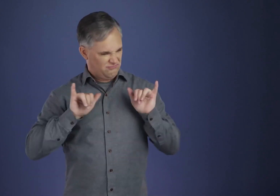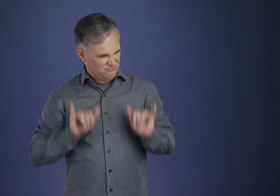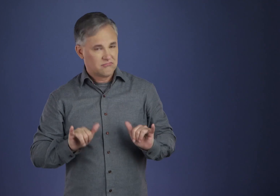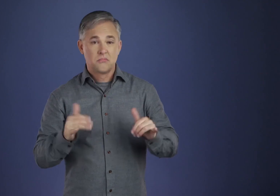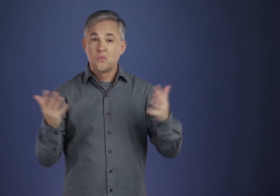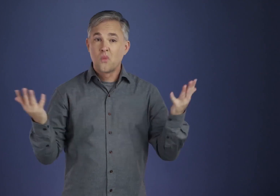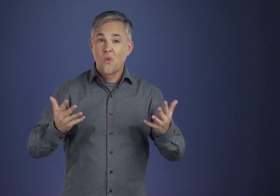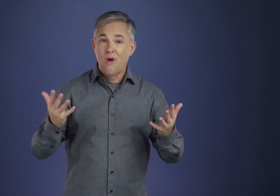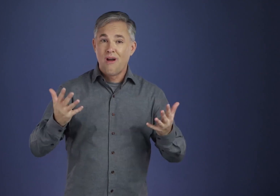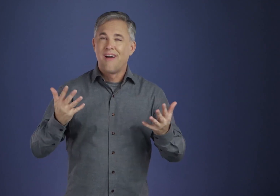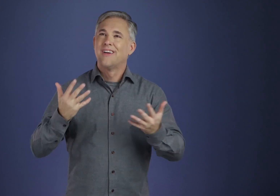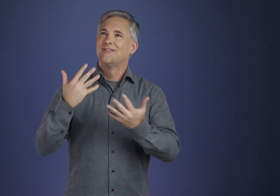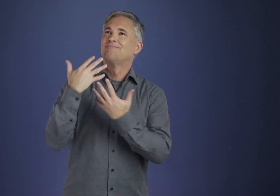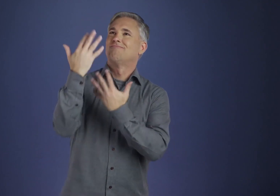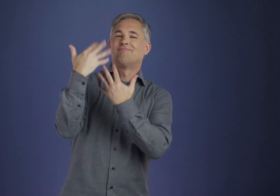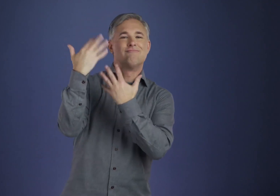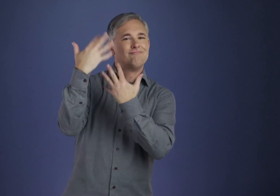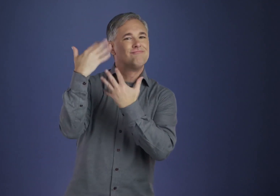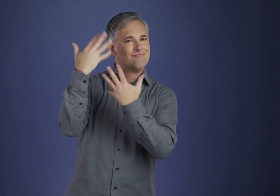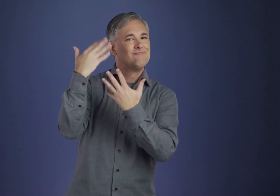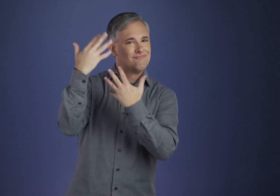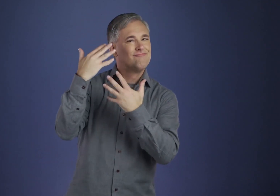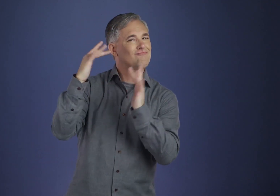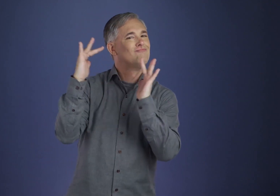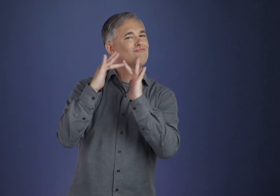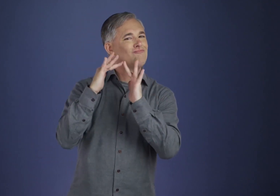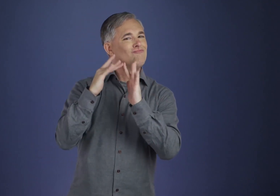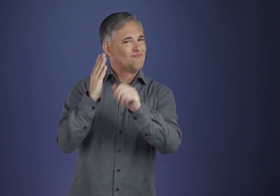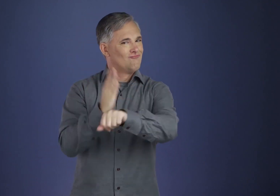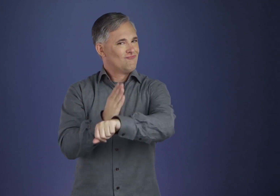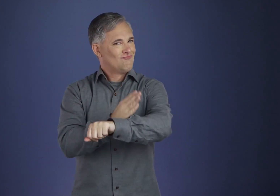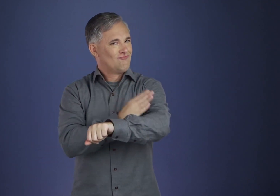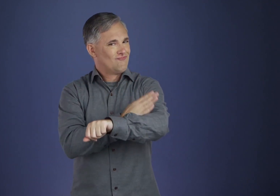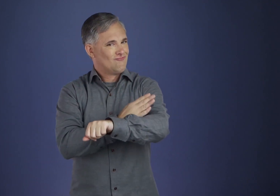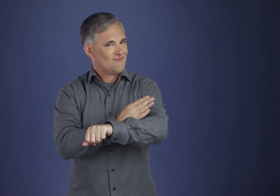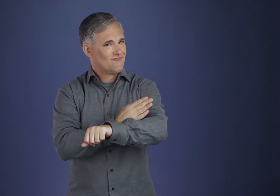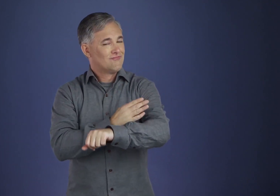And let's always remember that meditation is in reality intensely practical.